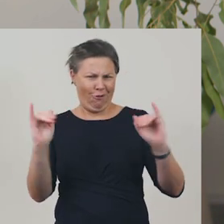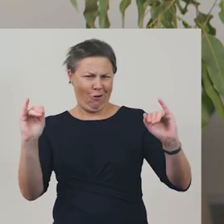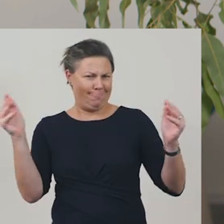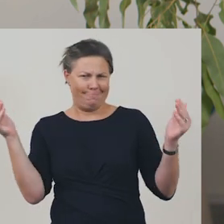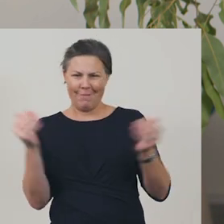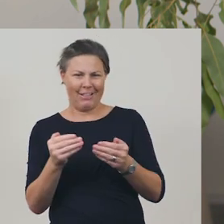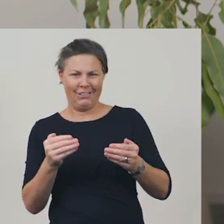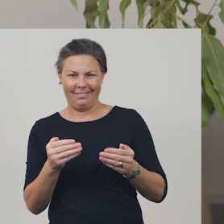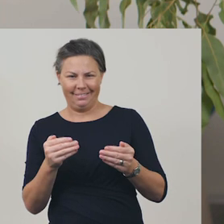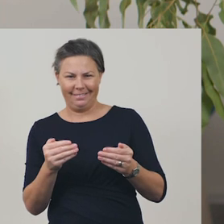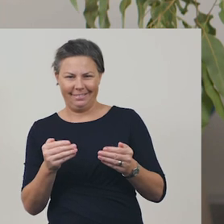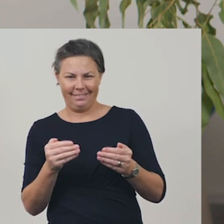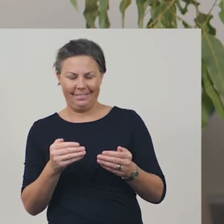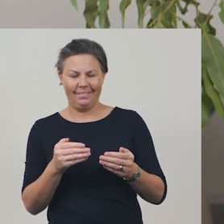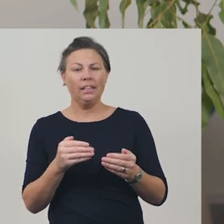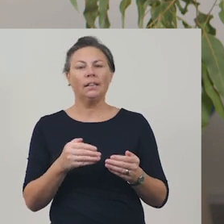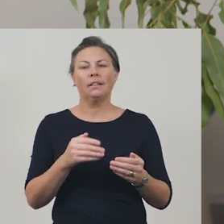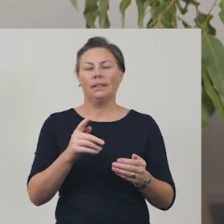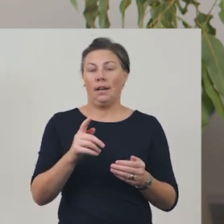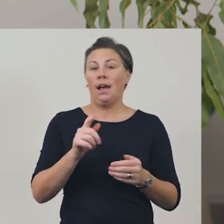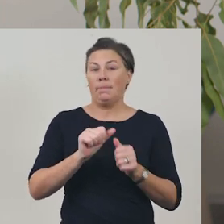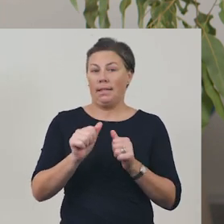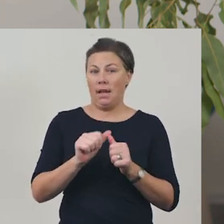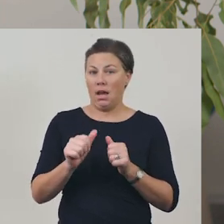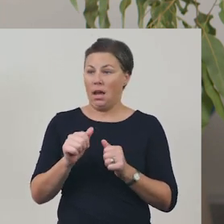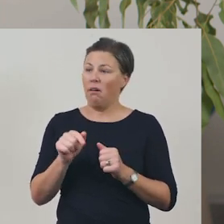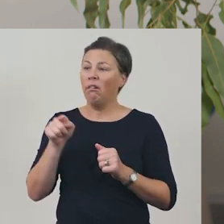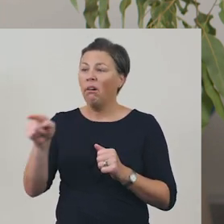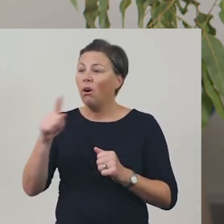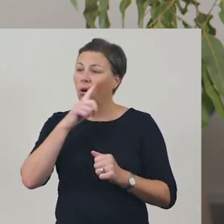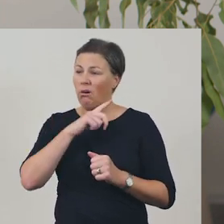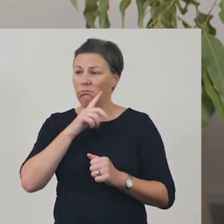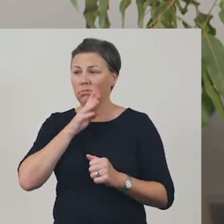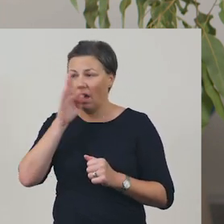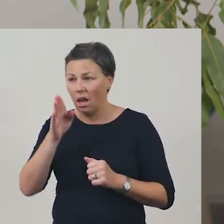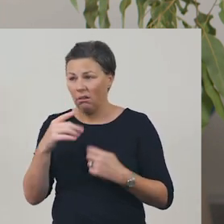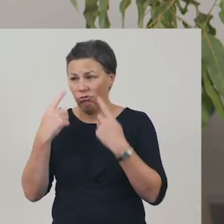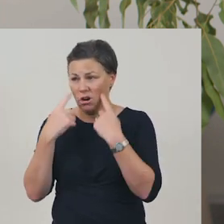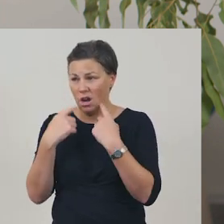I'm going to try a sad face this time. 'Cinderella felt sad and cried.'